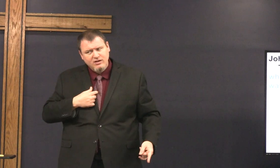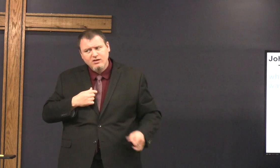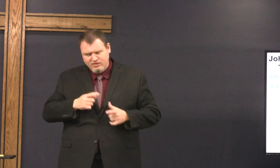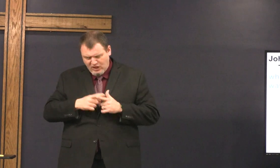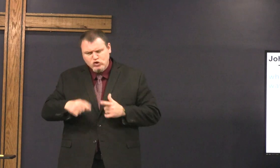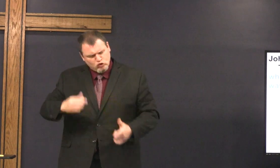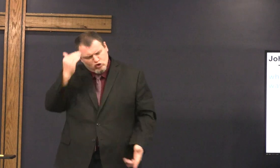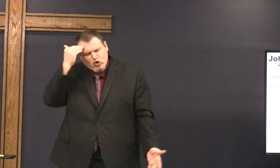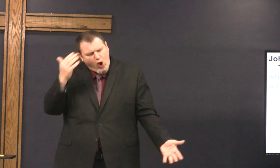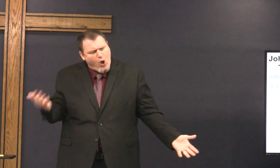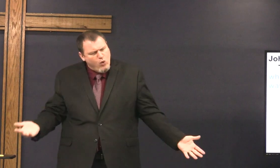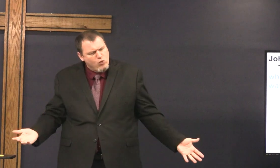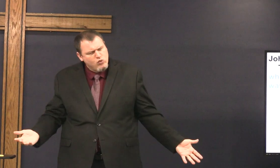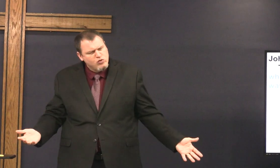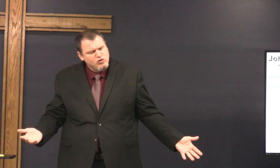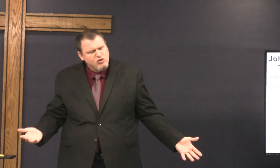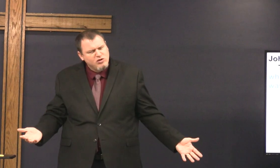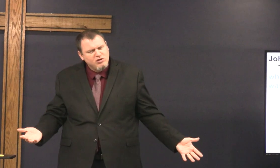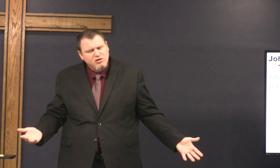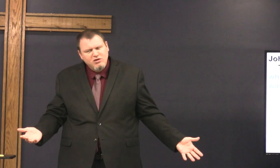if you know me then you know that